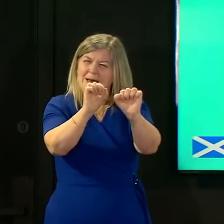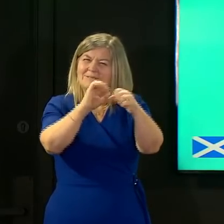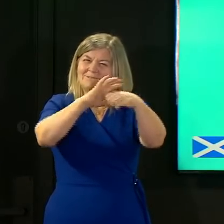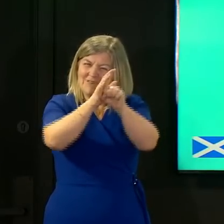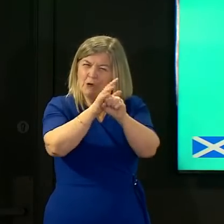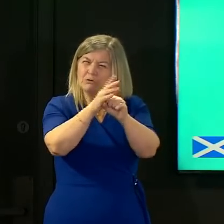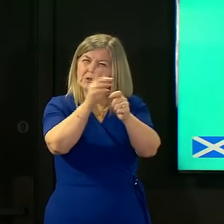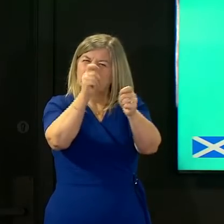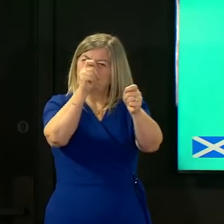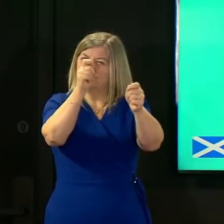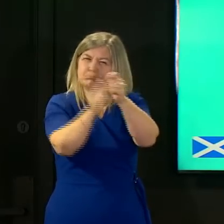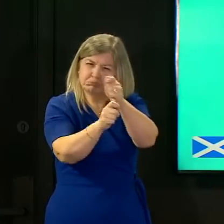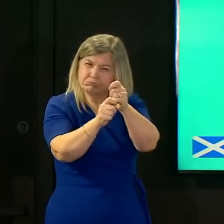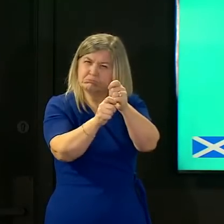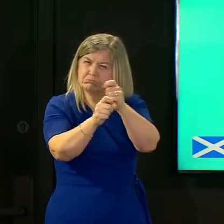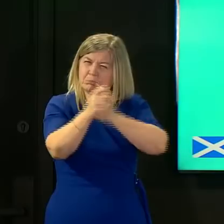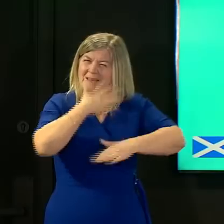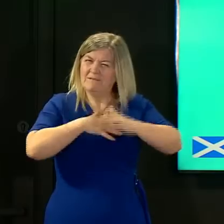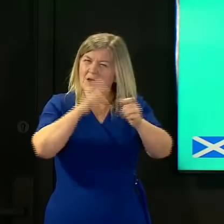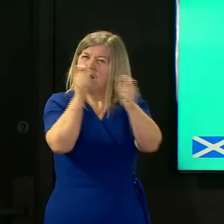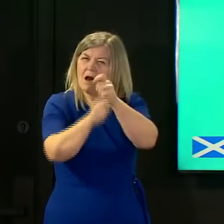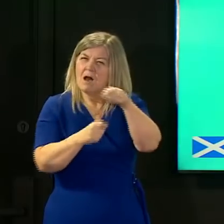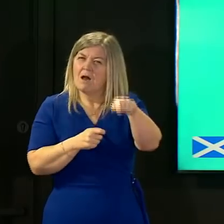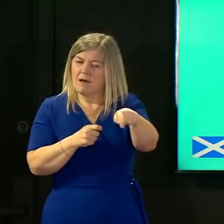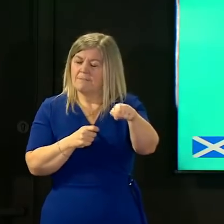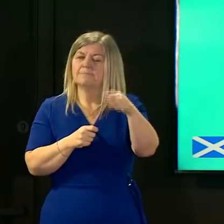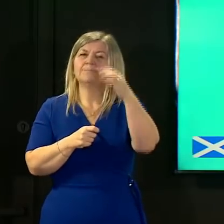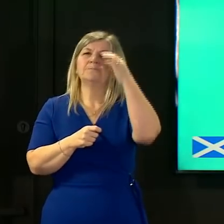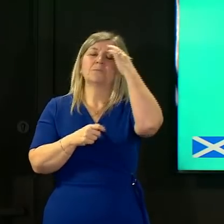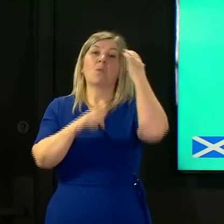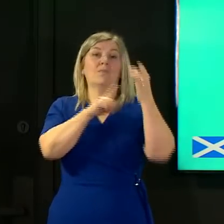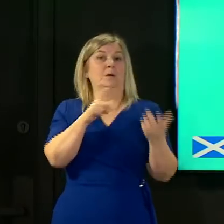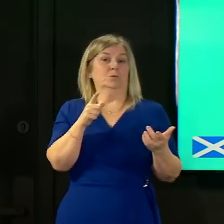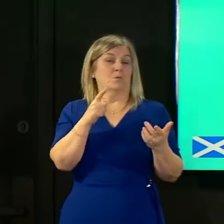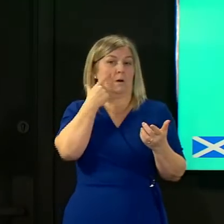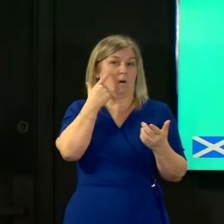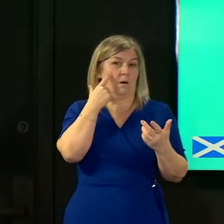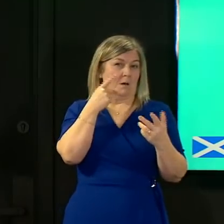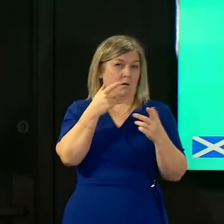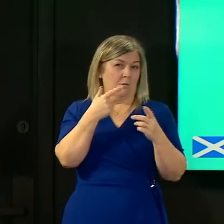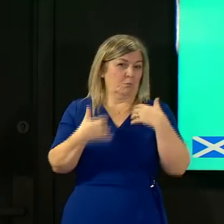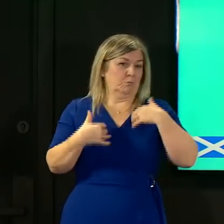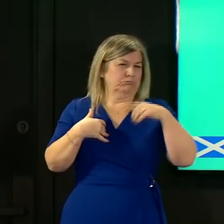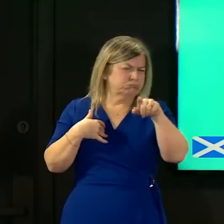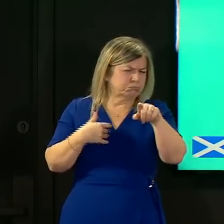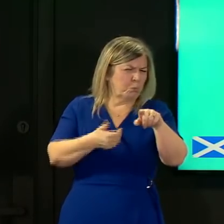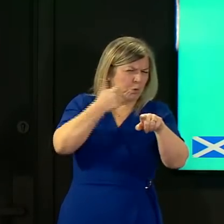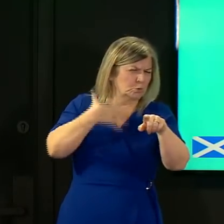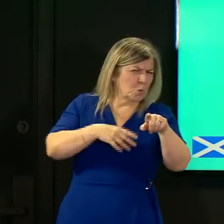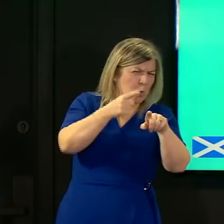why we become particularly interested in some of these variants and the variant of concern label